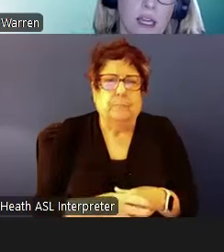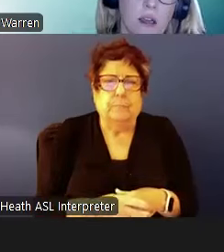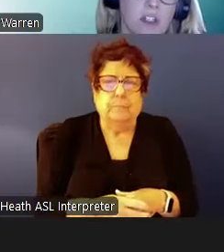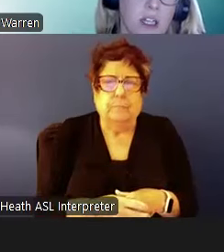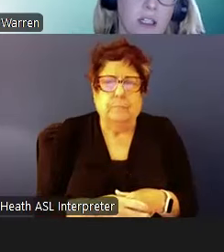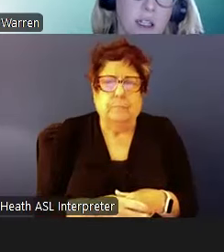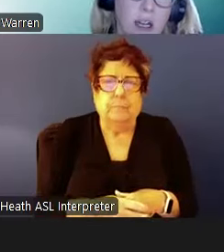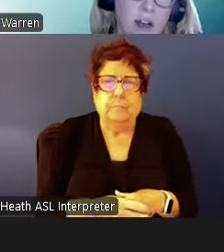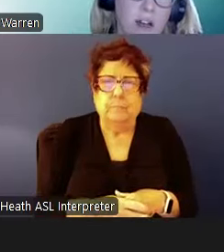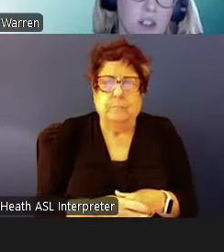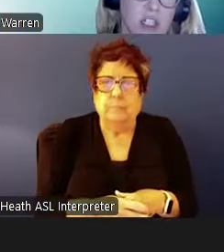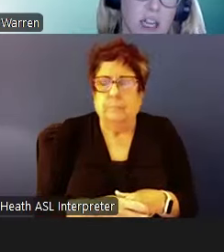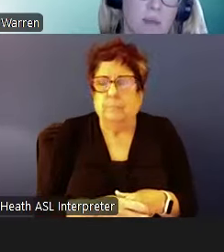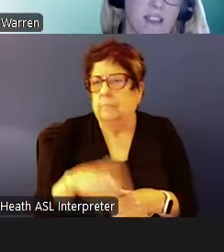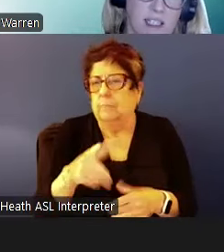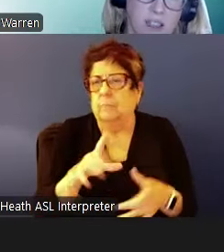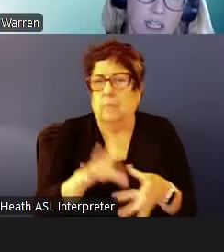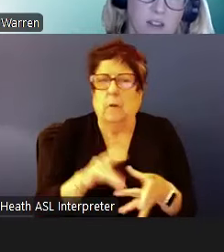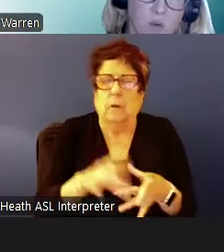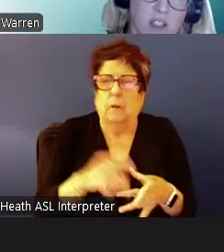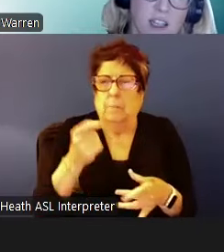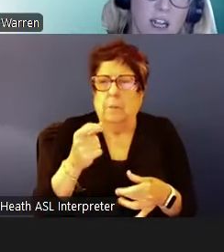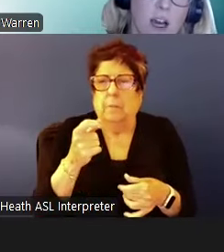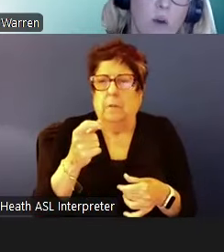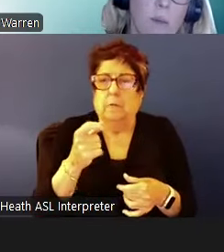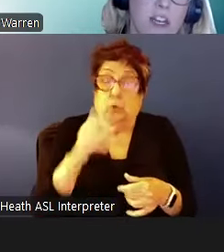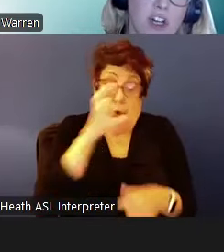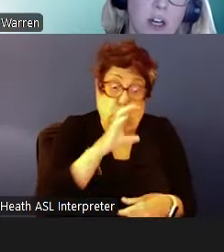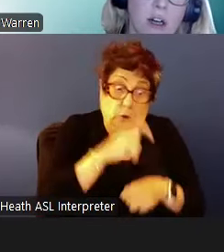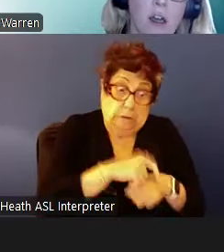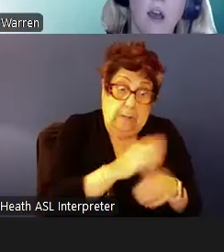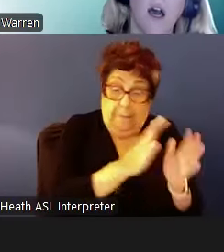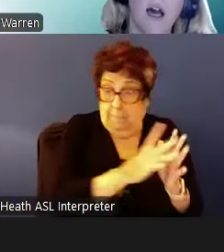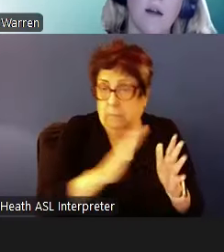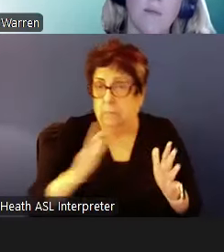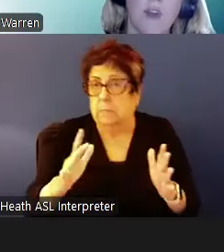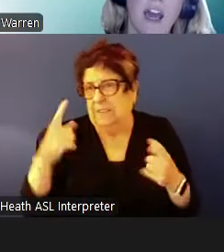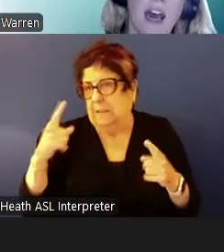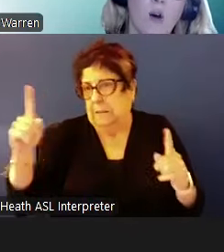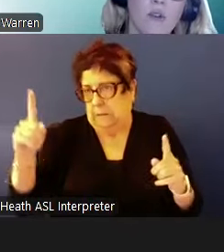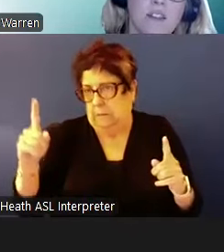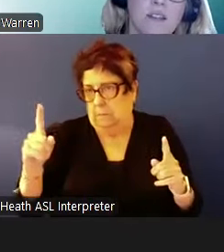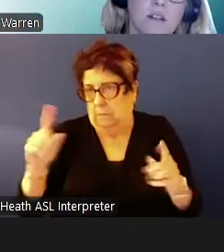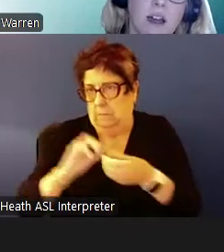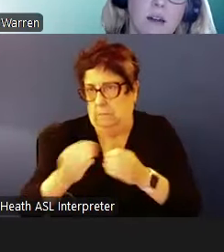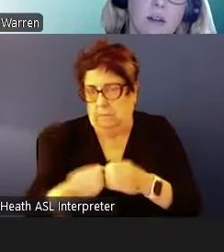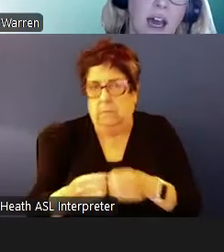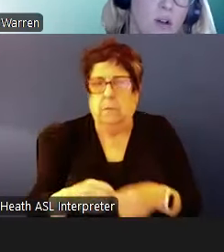And I will talk a little about search time and success rates which is how we measure how